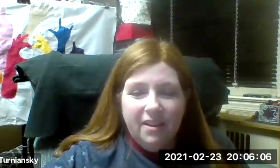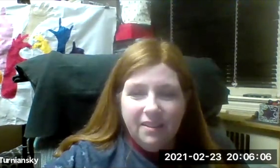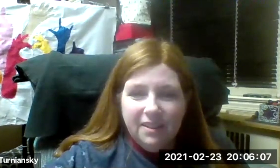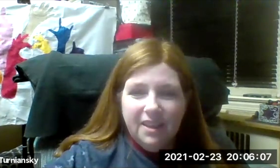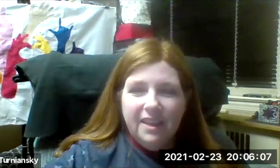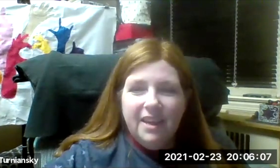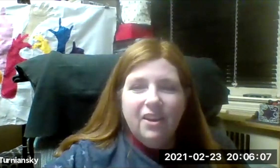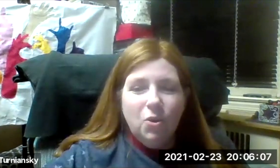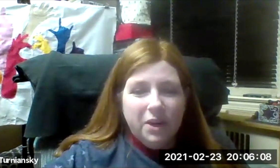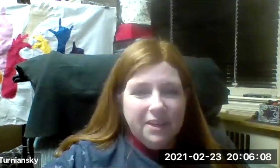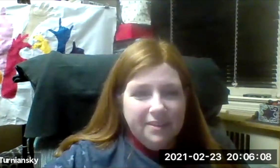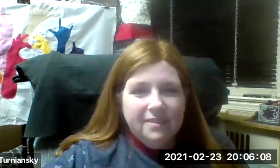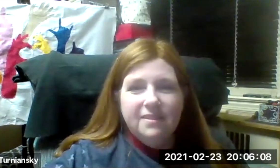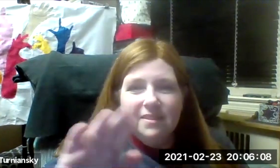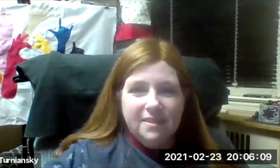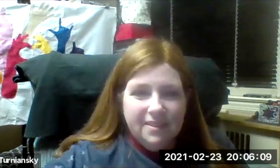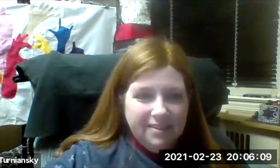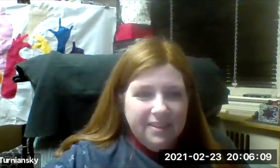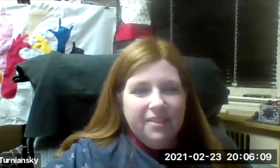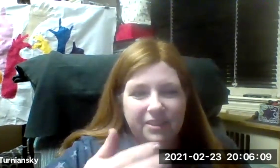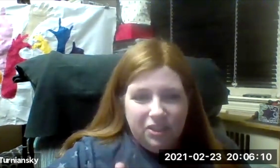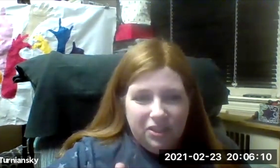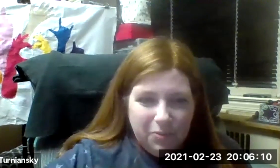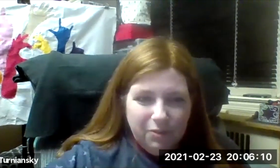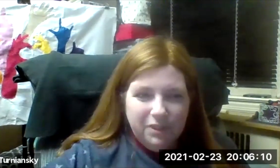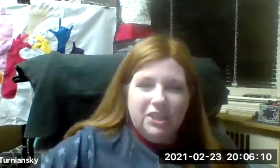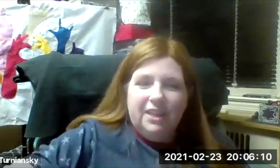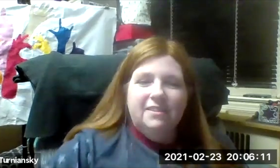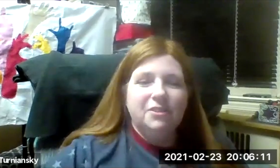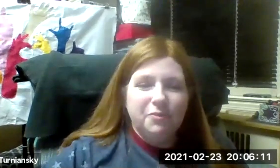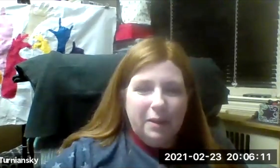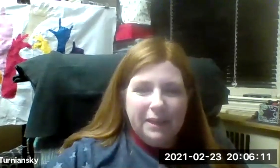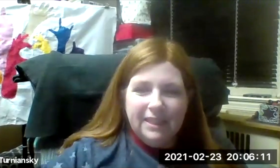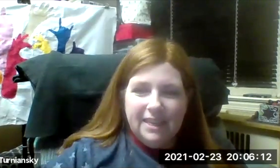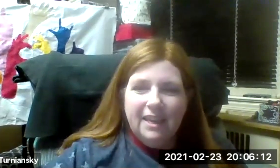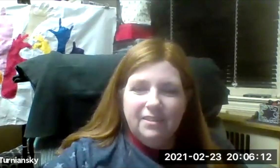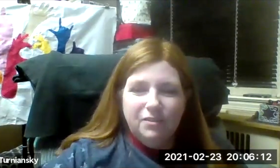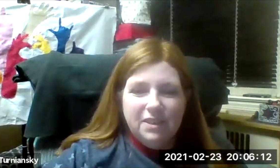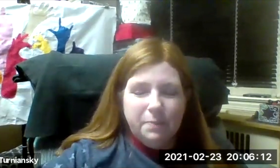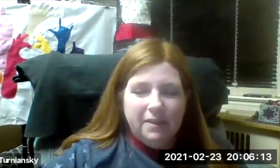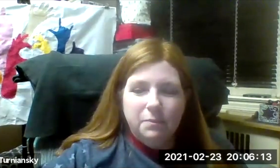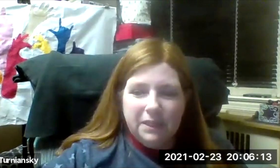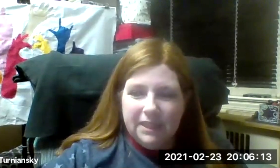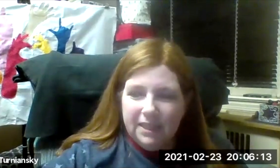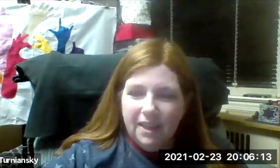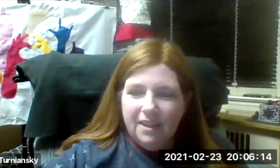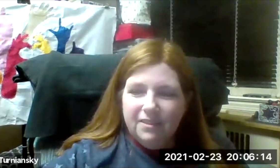. I work with yeah and ya-el organized this. And with Respectability.